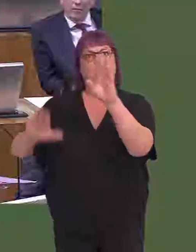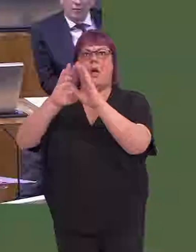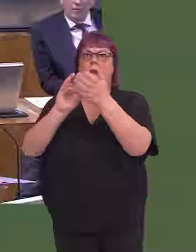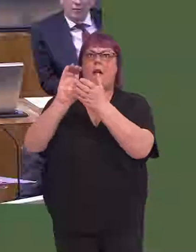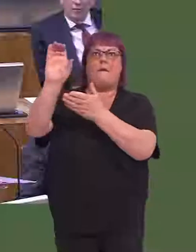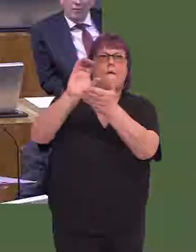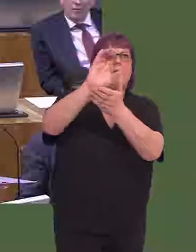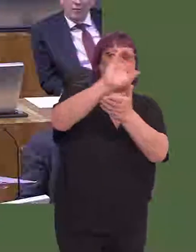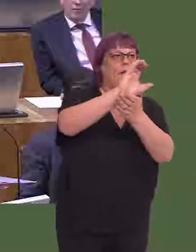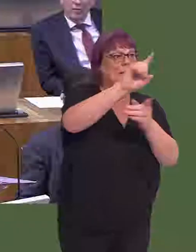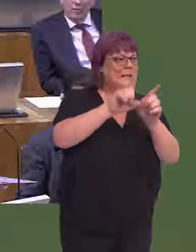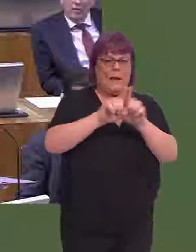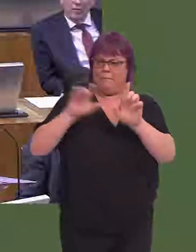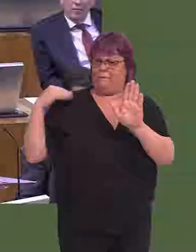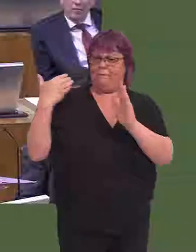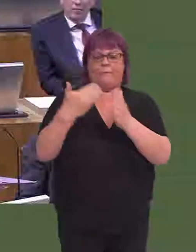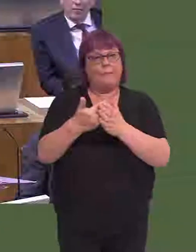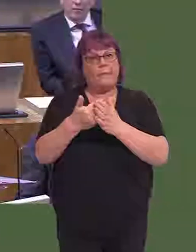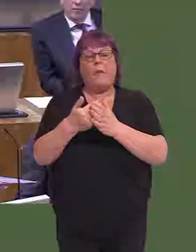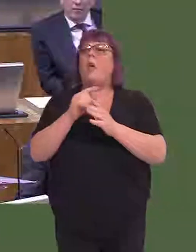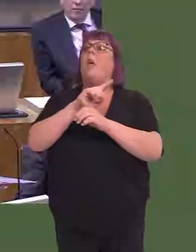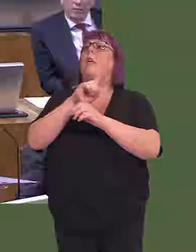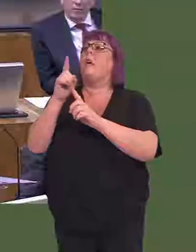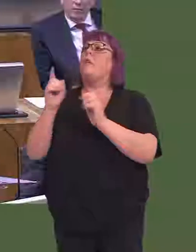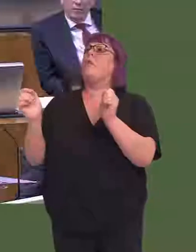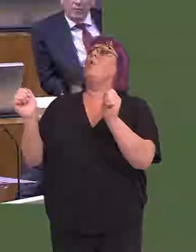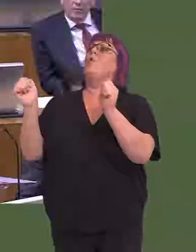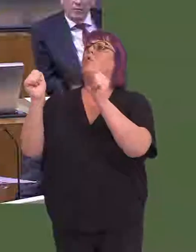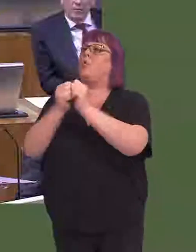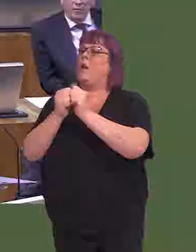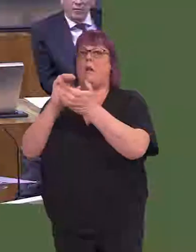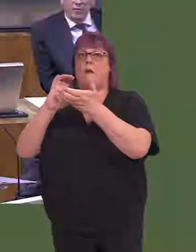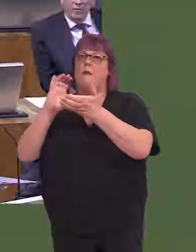and distributed in the same way as it is now until such time as there is agreement to change